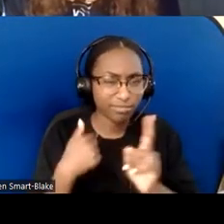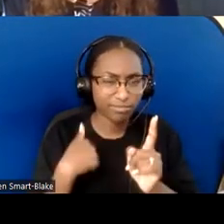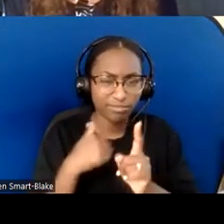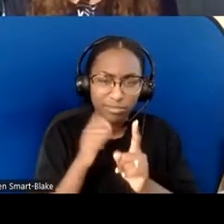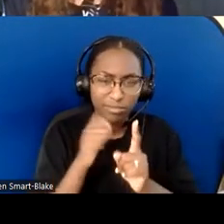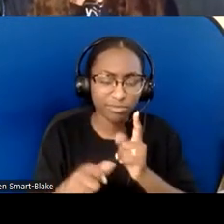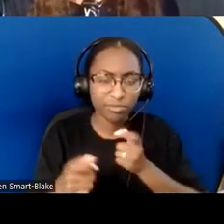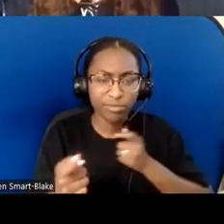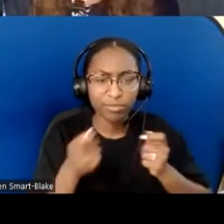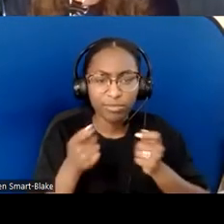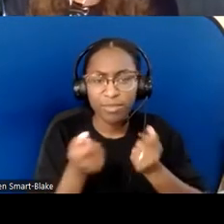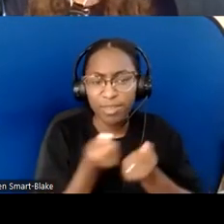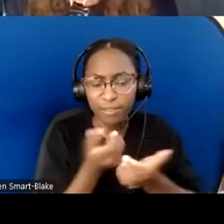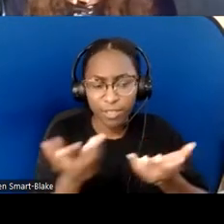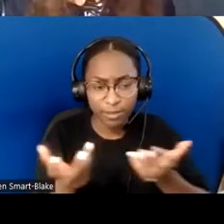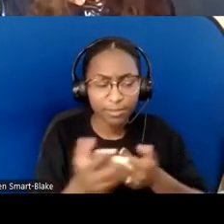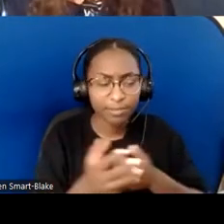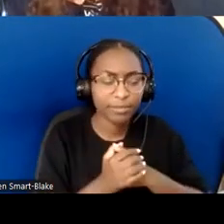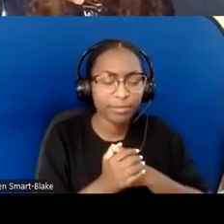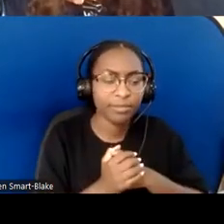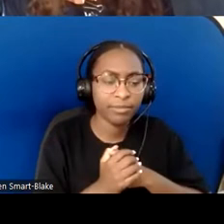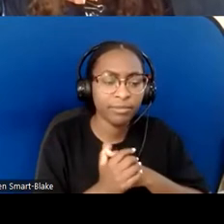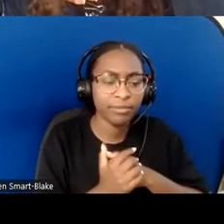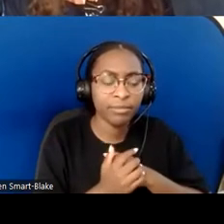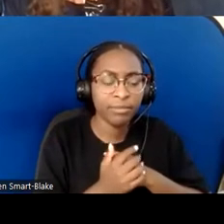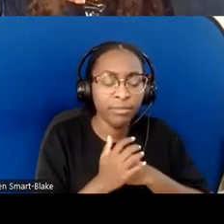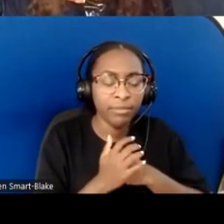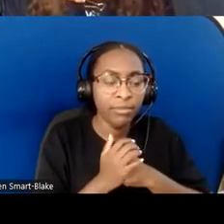a way of worshiping God...